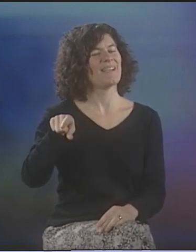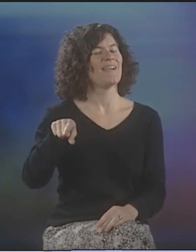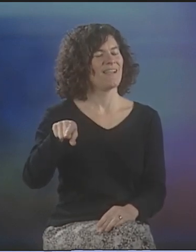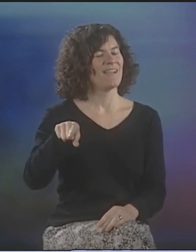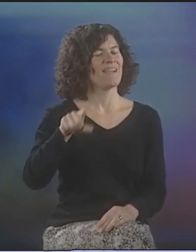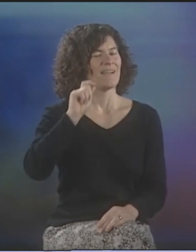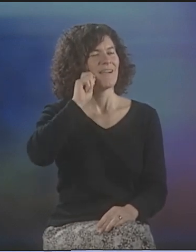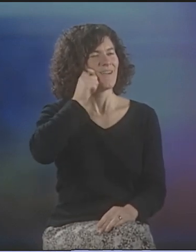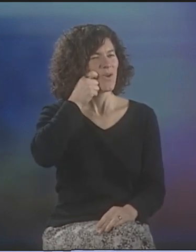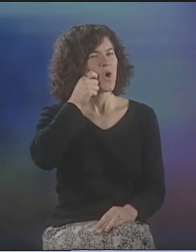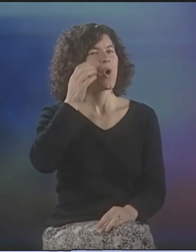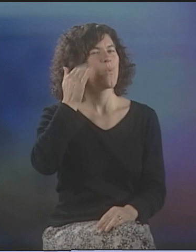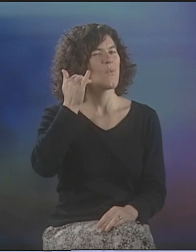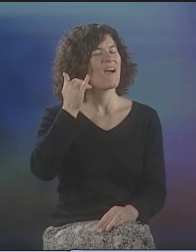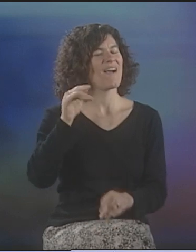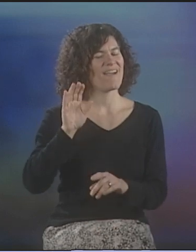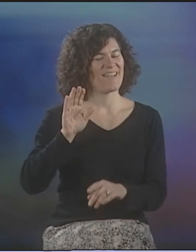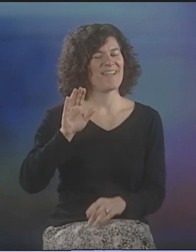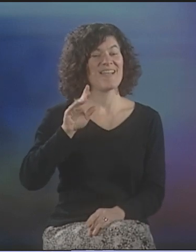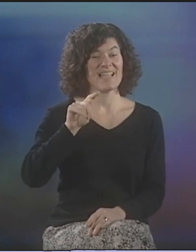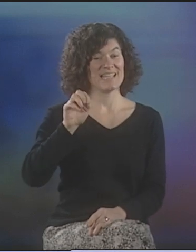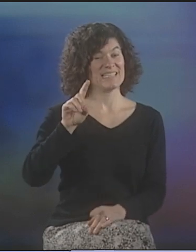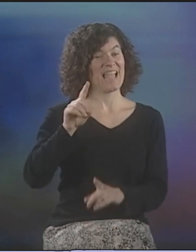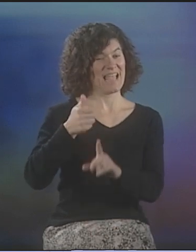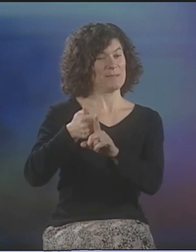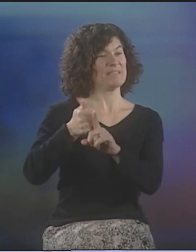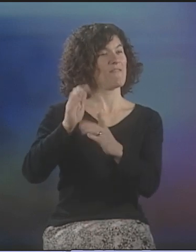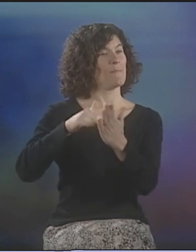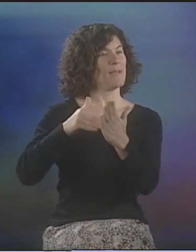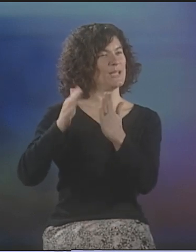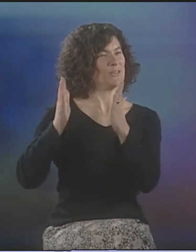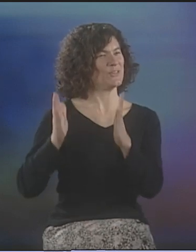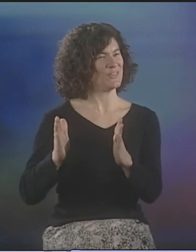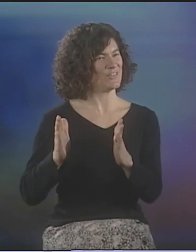AND THAT WAS A VERY COOL PROCESS, BECAUSE TODD WAS ALSO A PAINTER,